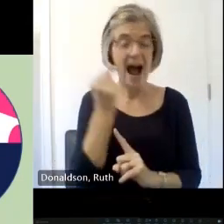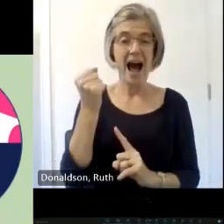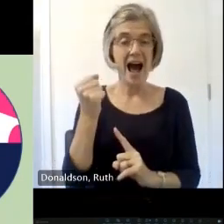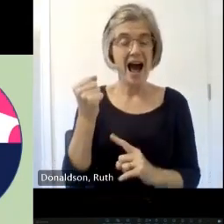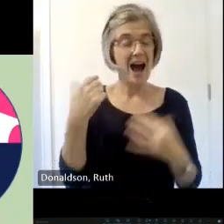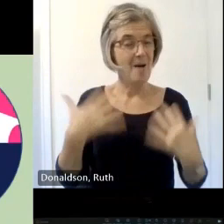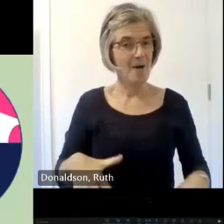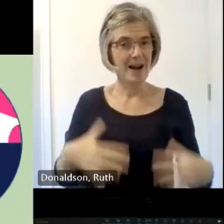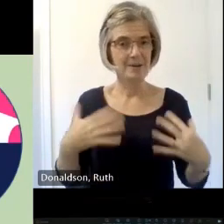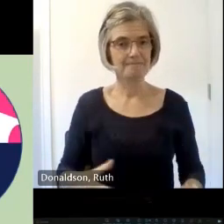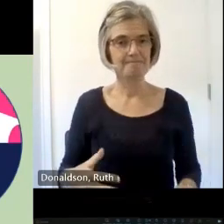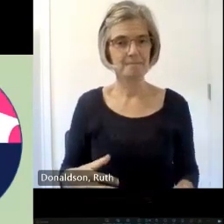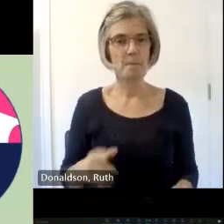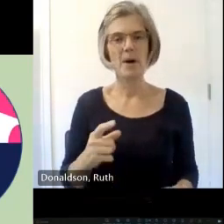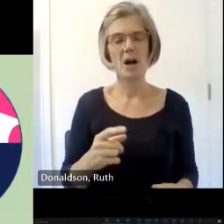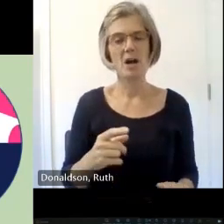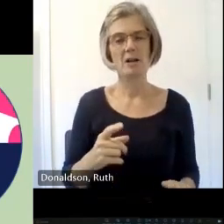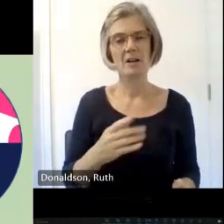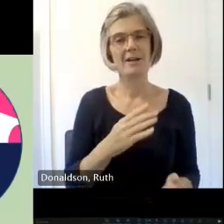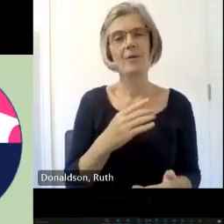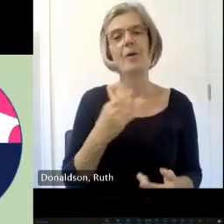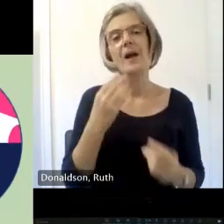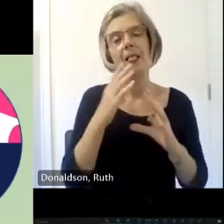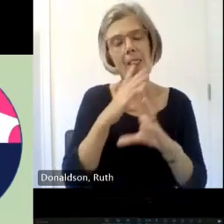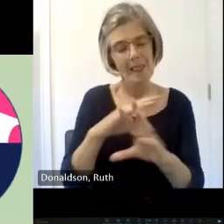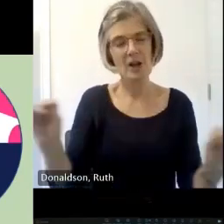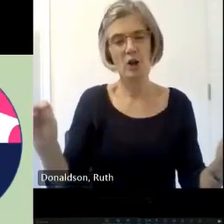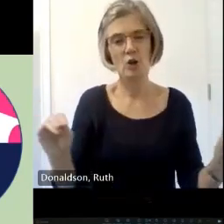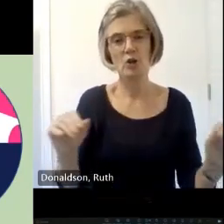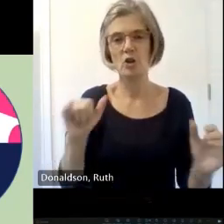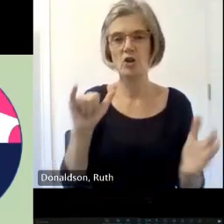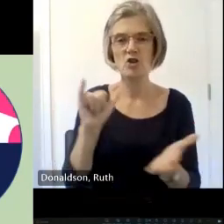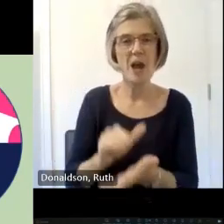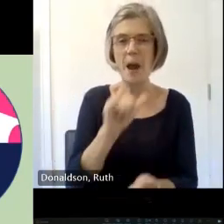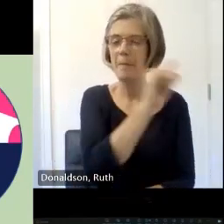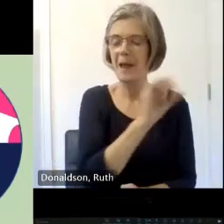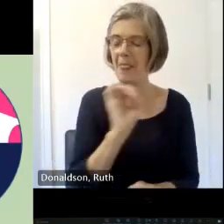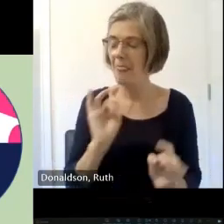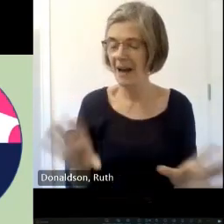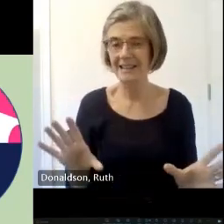an airplane she's actually got so much more to offer when you see the reaction from young